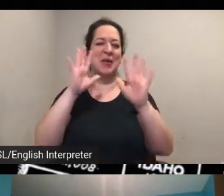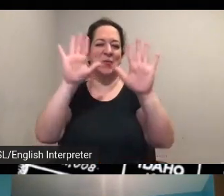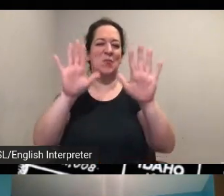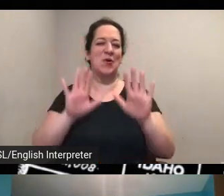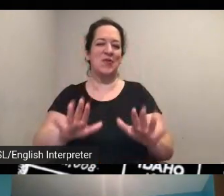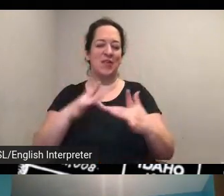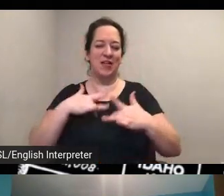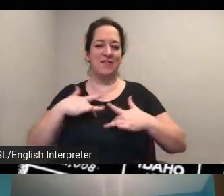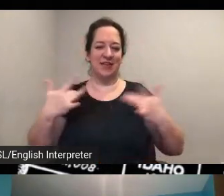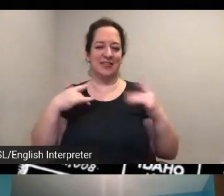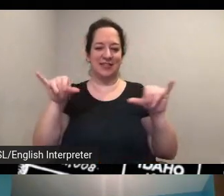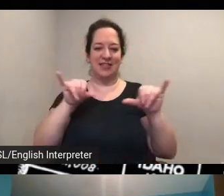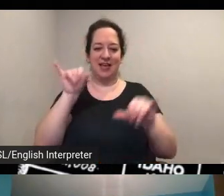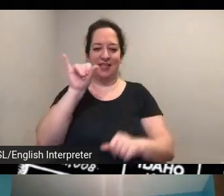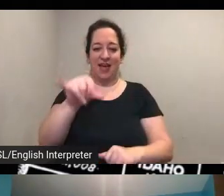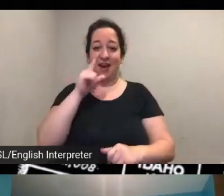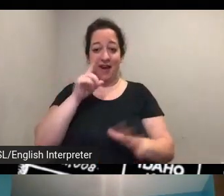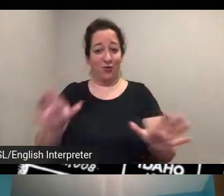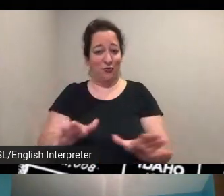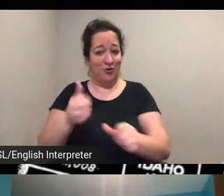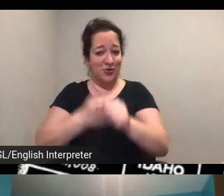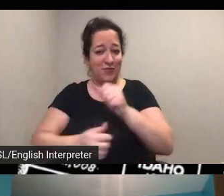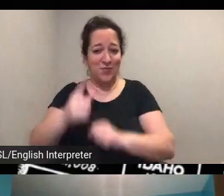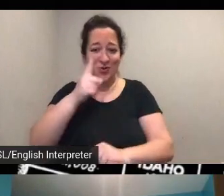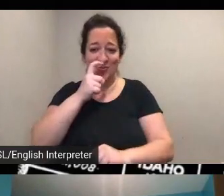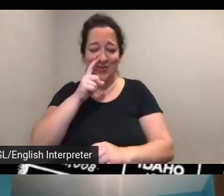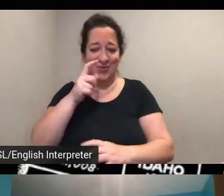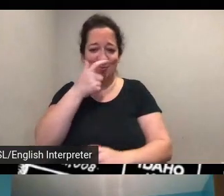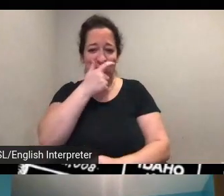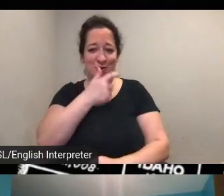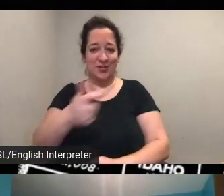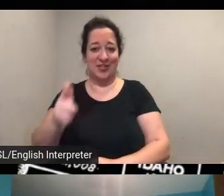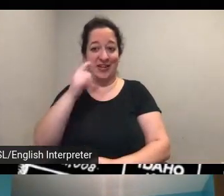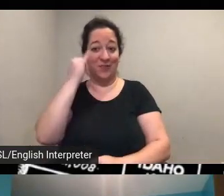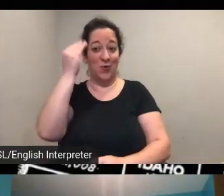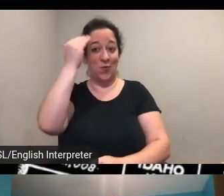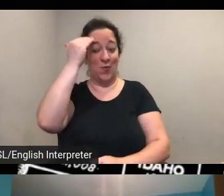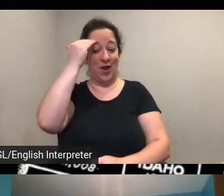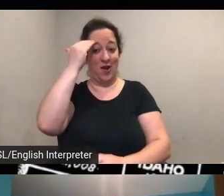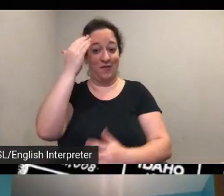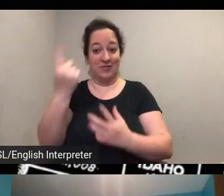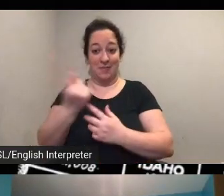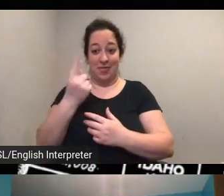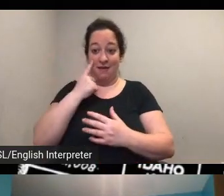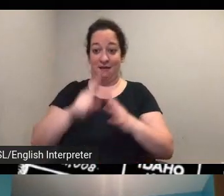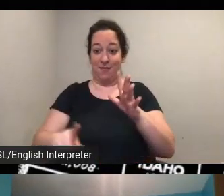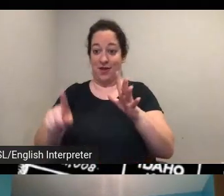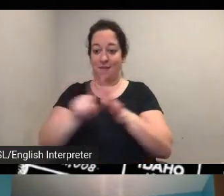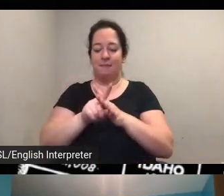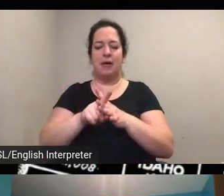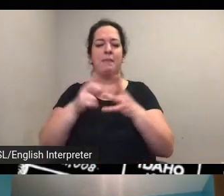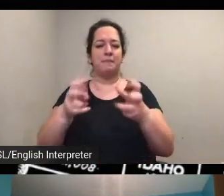do encourage everybody watching to if you're aware of something coming up paste it into the chat box on the web page you're watching